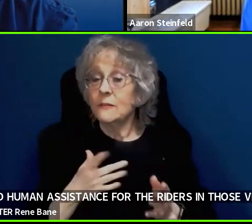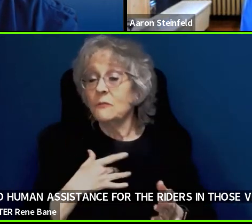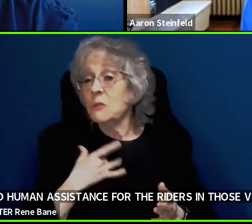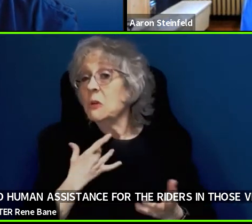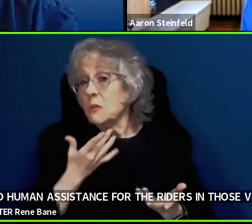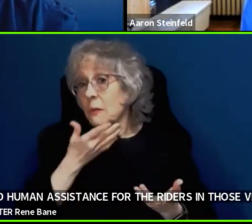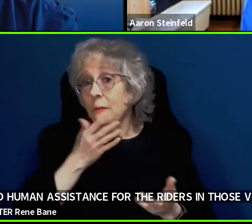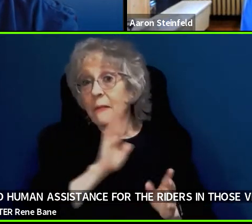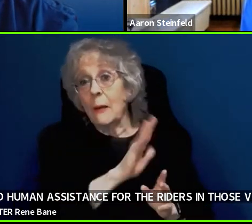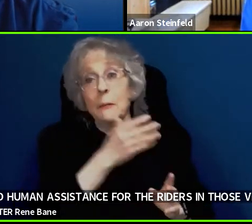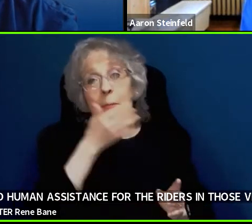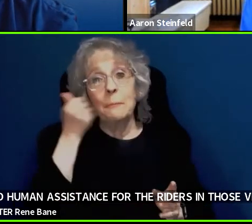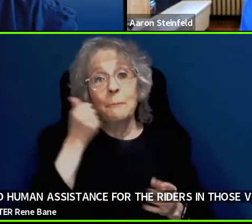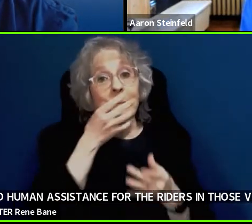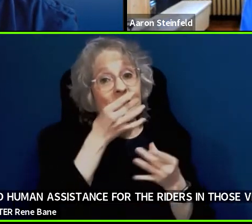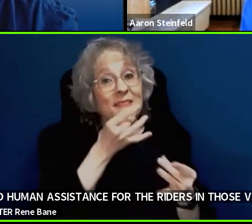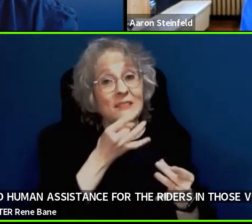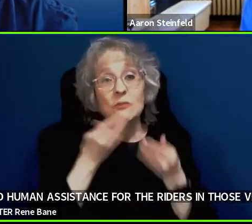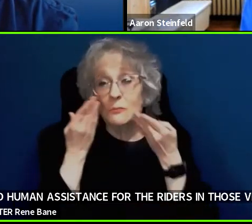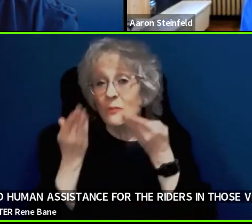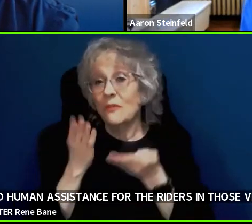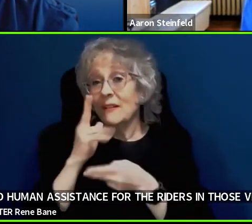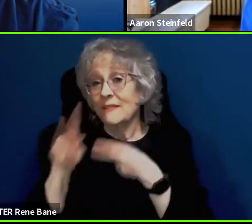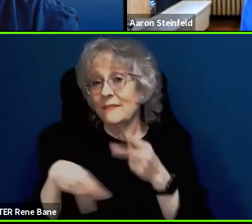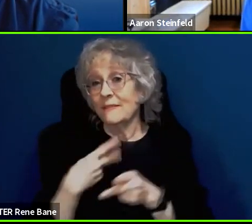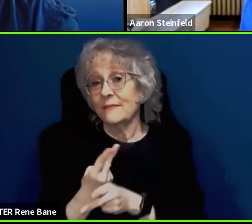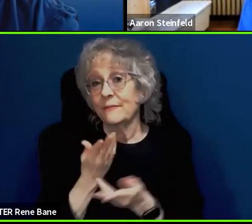such service. >> Bruce Bailey: